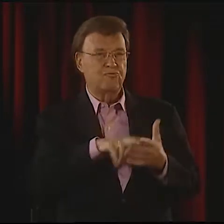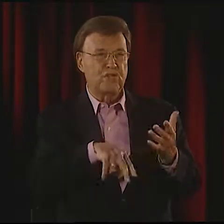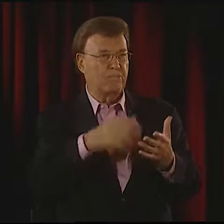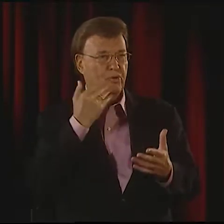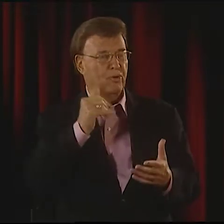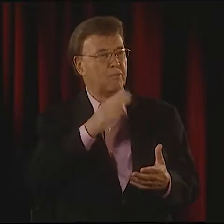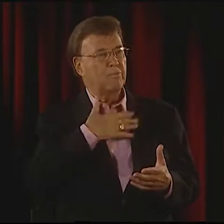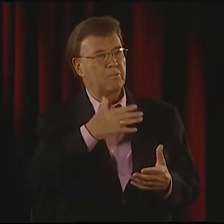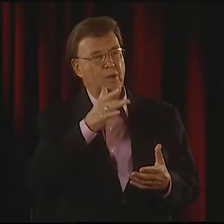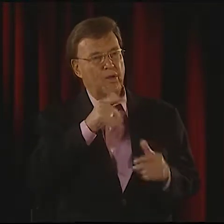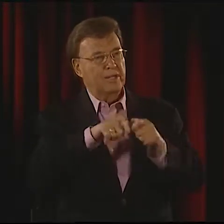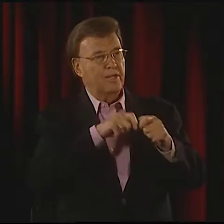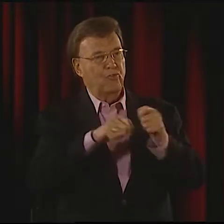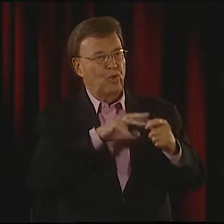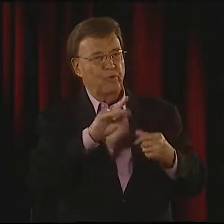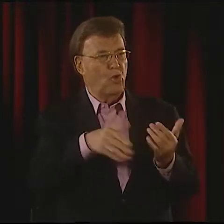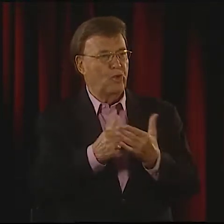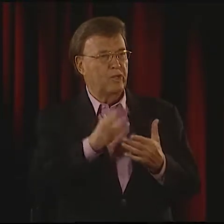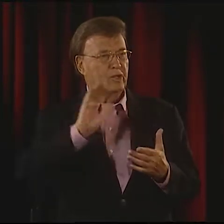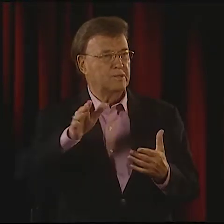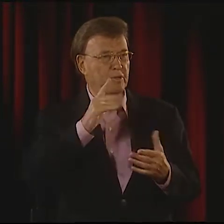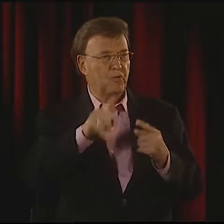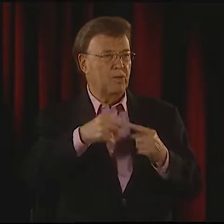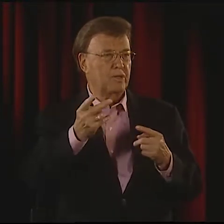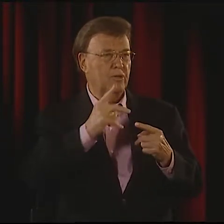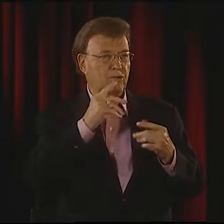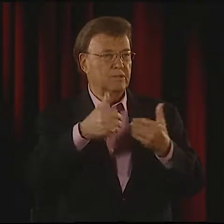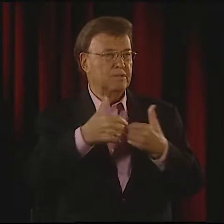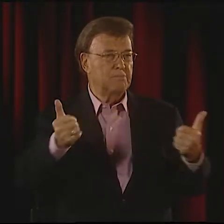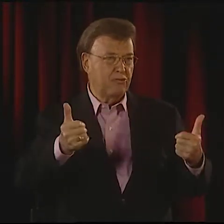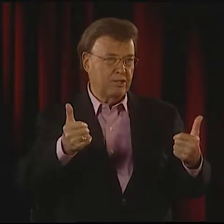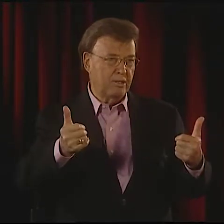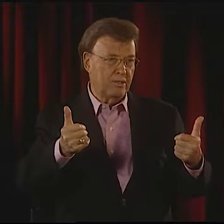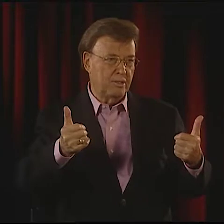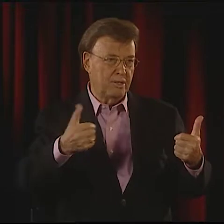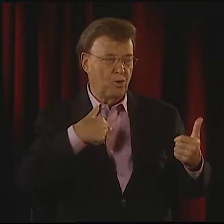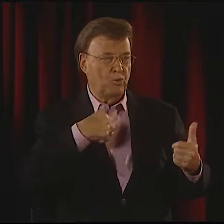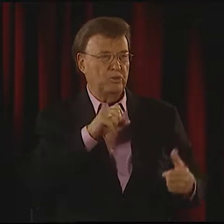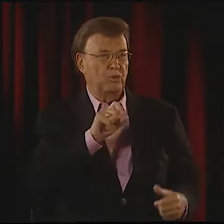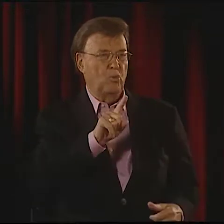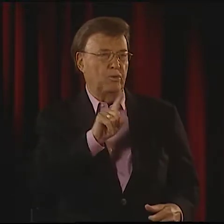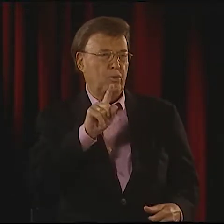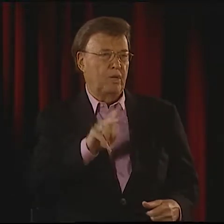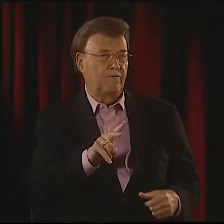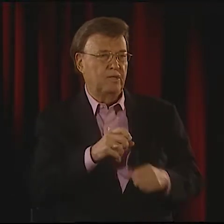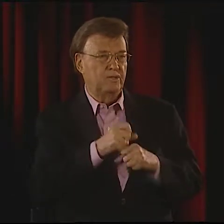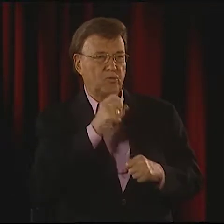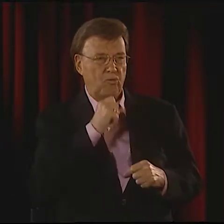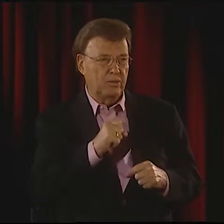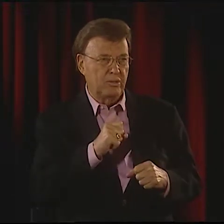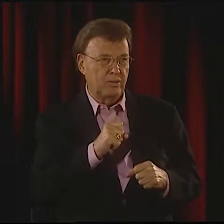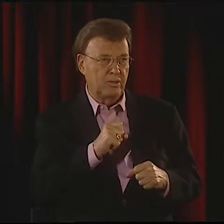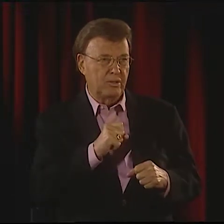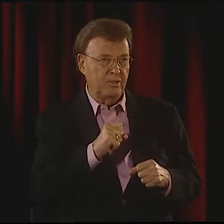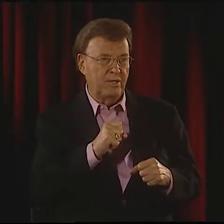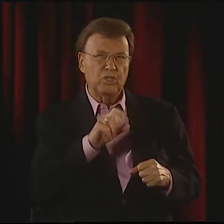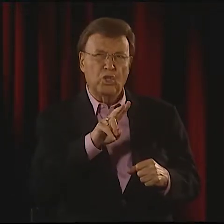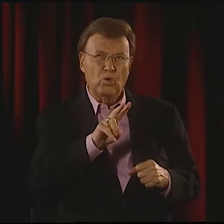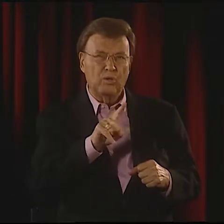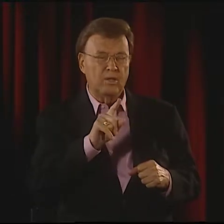I DIDN'T READ IT BECAUSE MY MOTHER HAD DESTROYED ALL HIS WORK, HIS POETIC WORK, WHEN THEY SEPARATED.